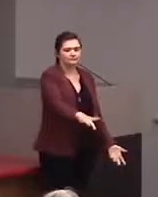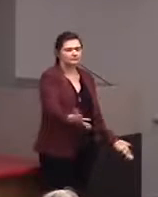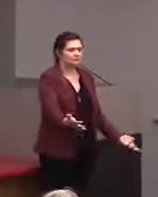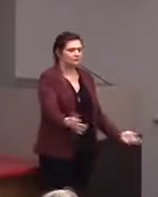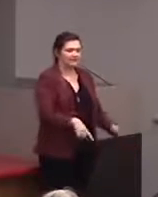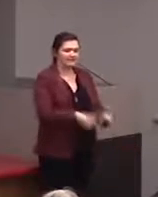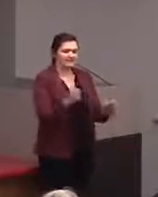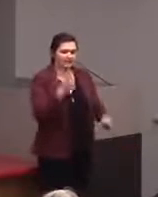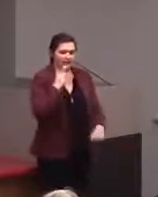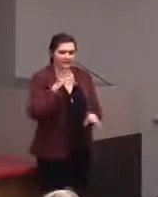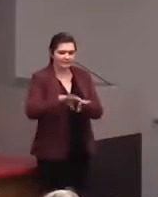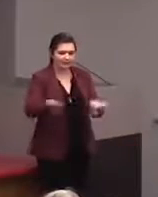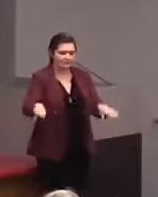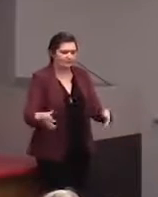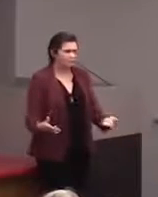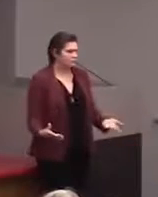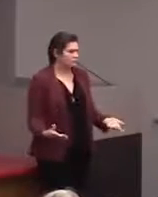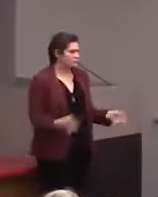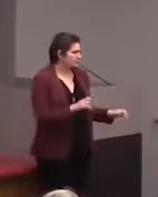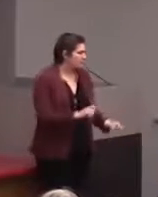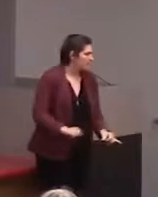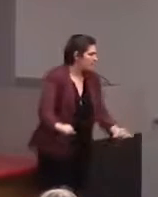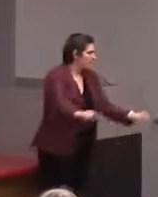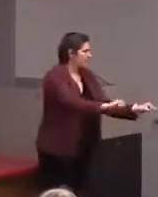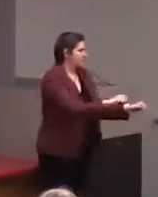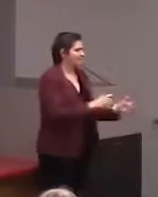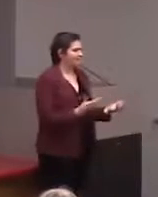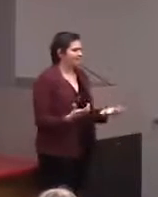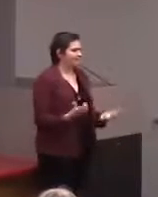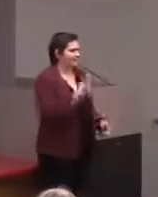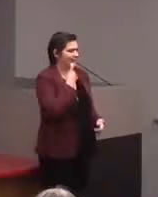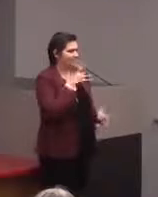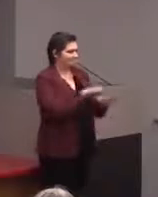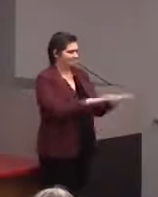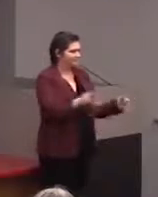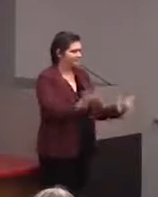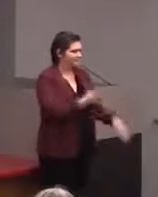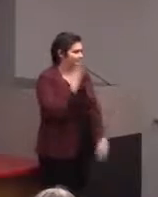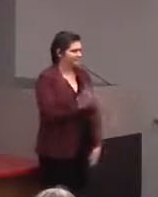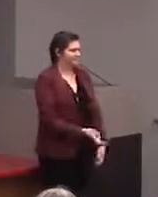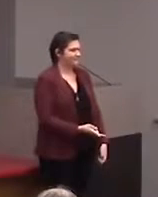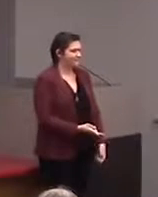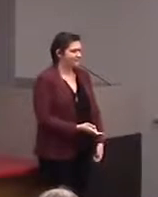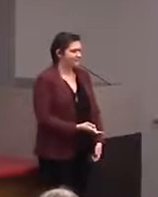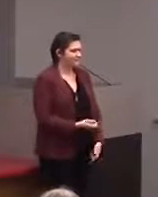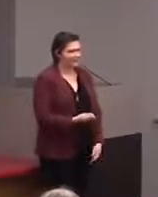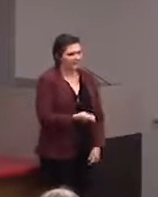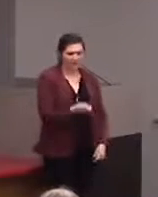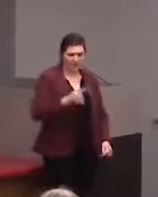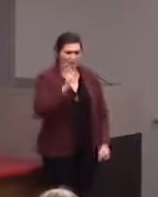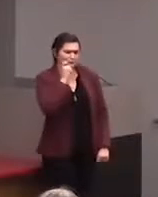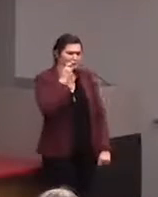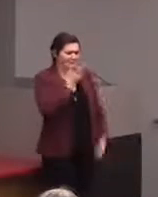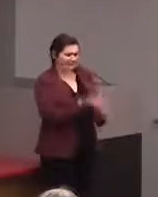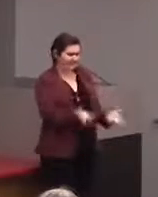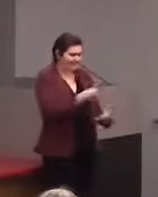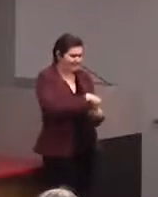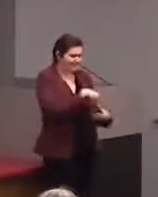"but just like a little different shaped." And then there are people who are like, "Oh, the glass cases, there's such cool stuff in there. "Isn't it so cool?"